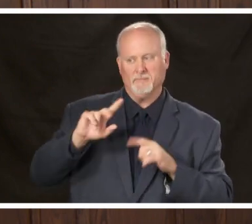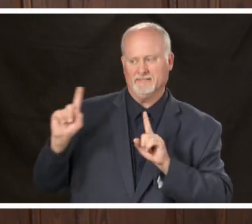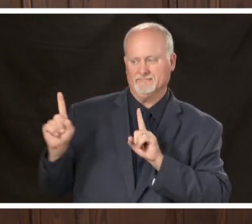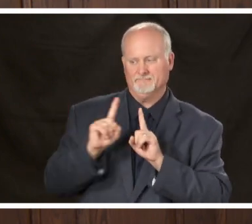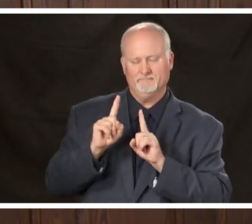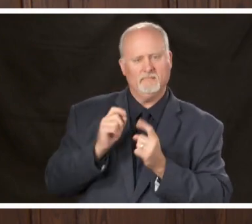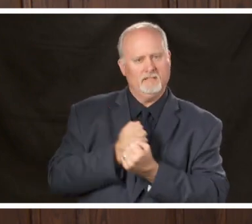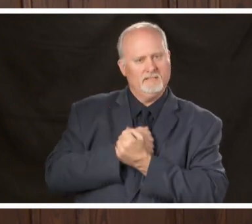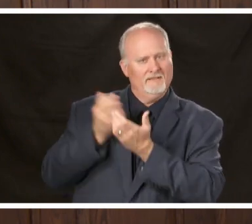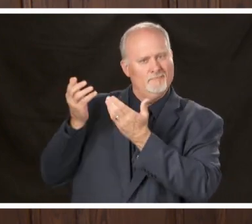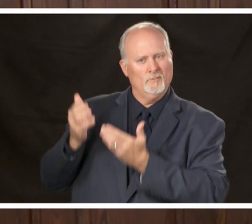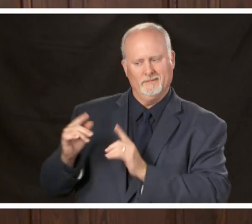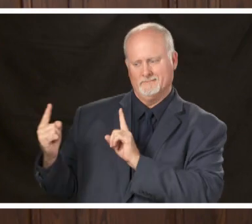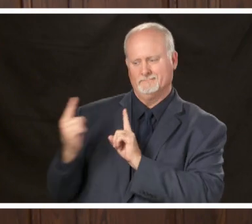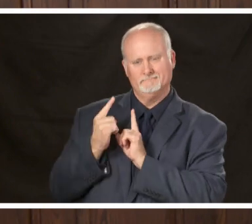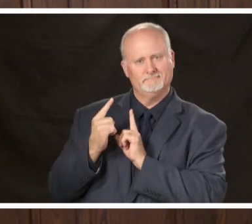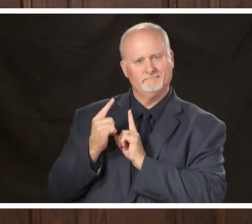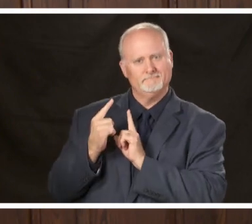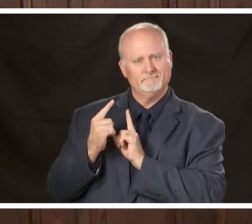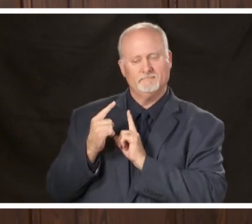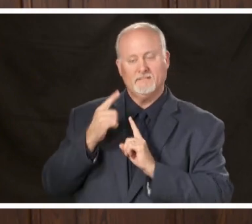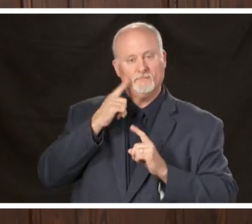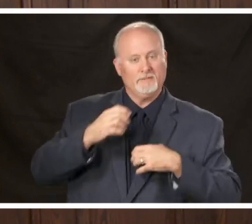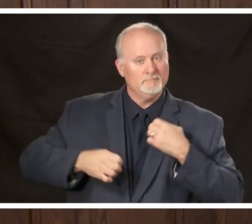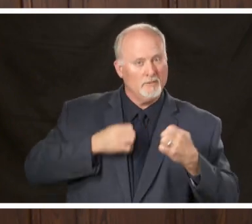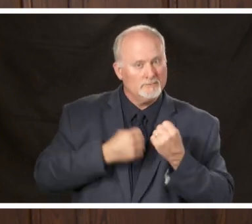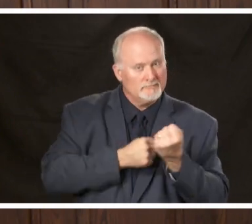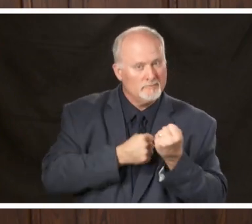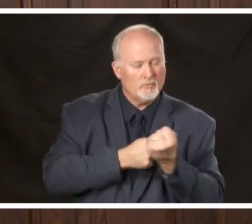one there sometimes not only for emotional support but for that physical